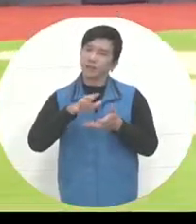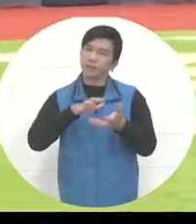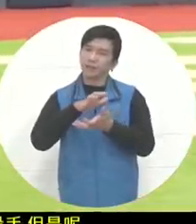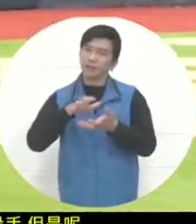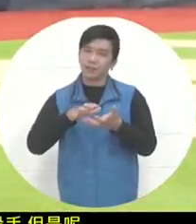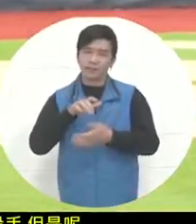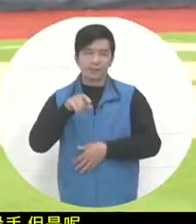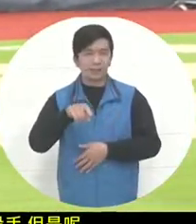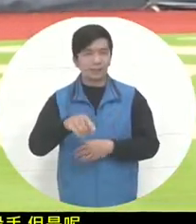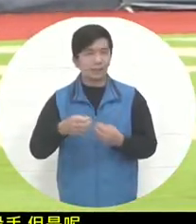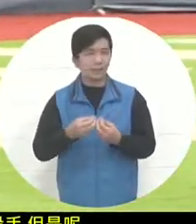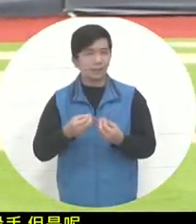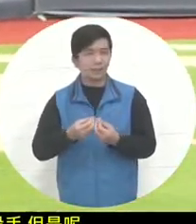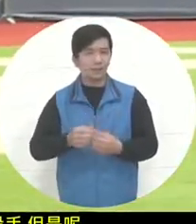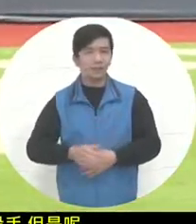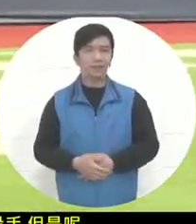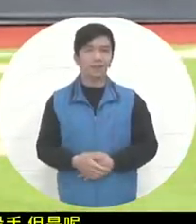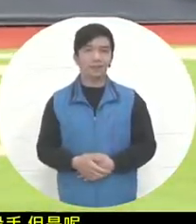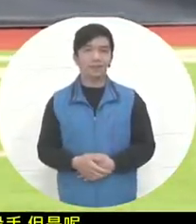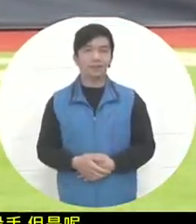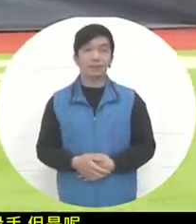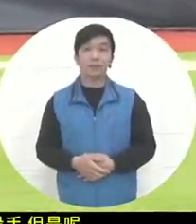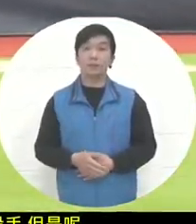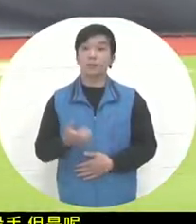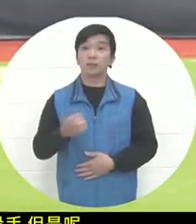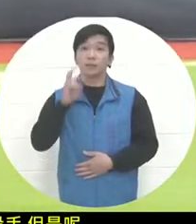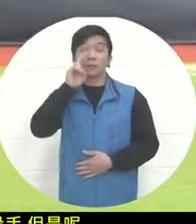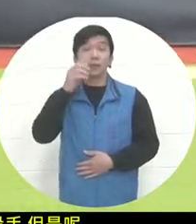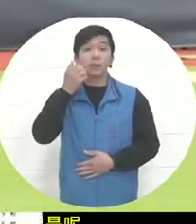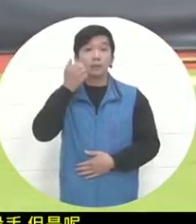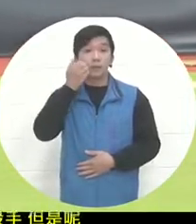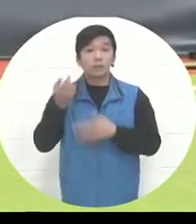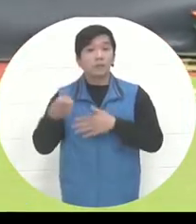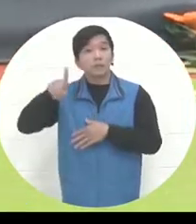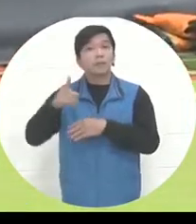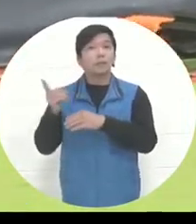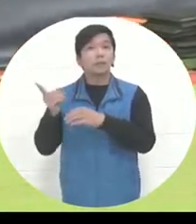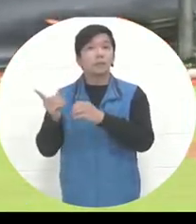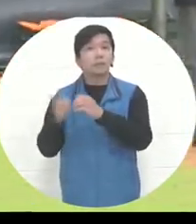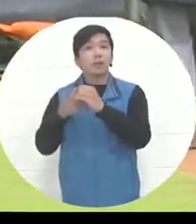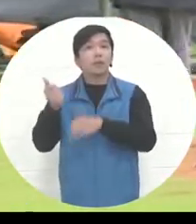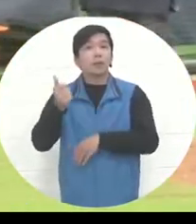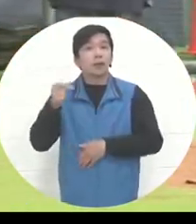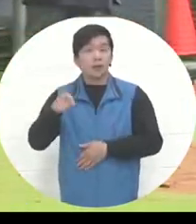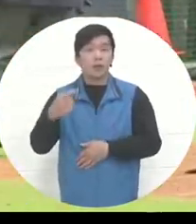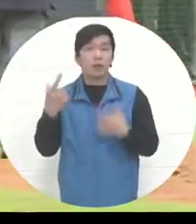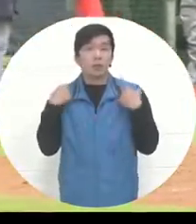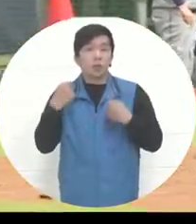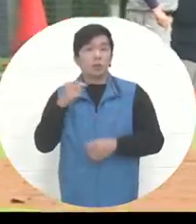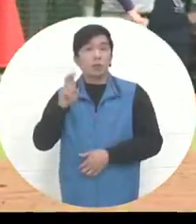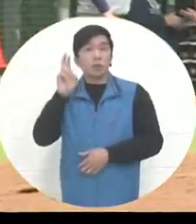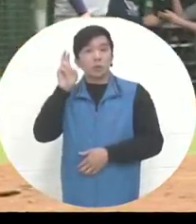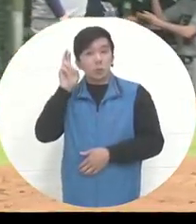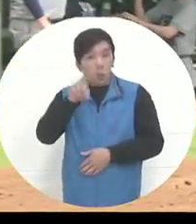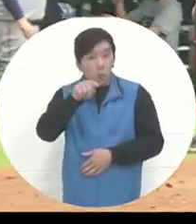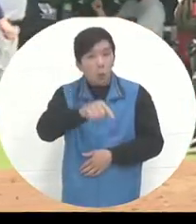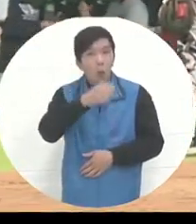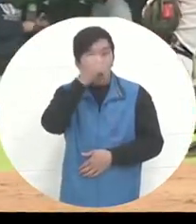because the one who just came up, oh, is this Baradore. He came up first. After a bad ball, but this is also very interesting.